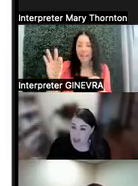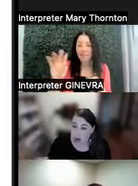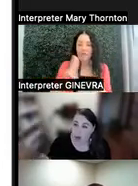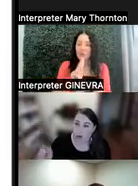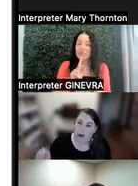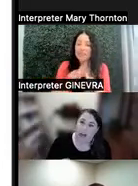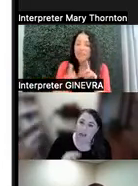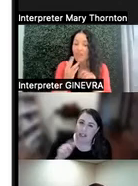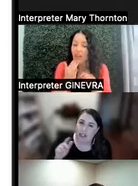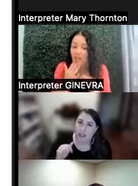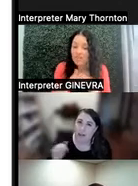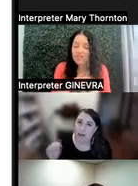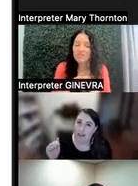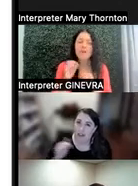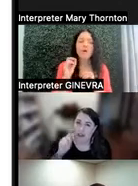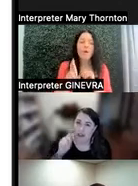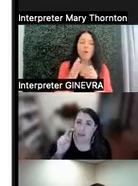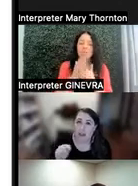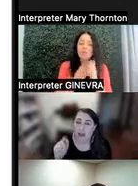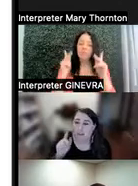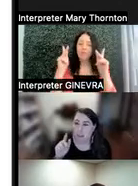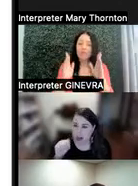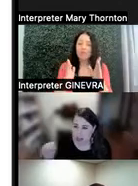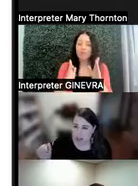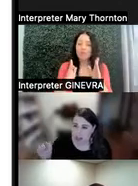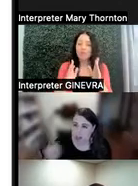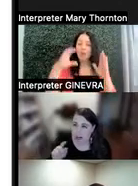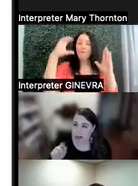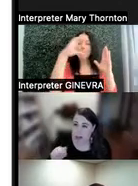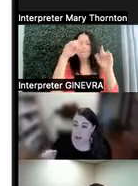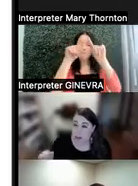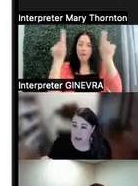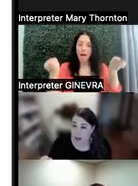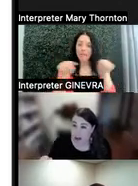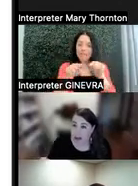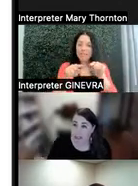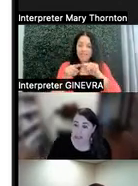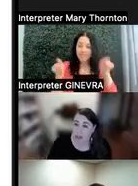Or I've seen some professors who put boxes around certain paragraphs as a way